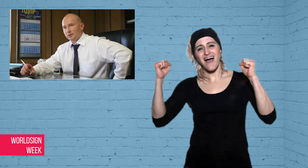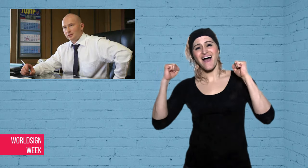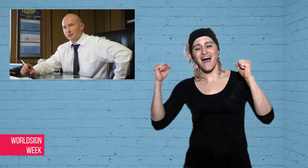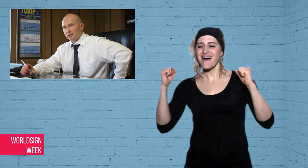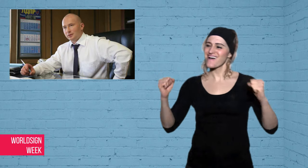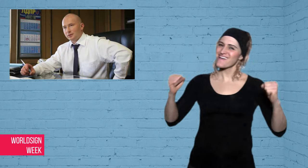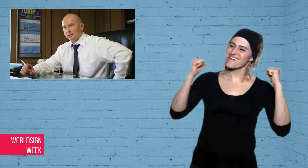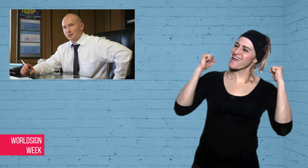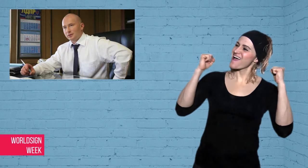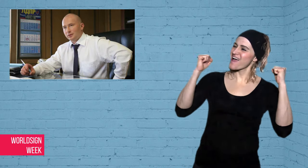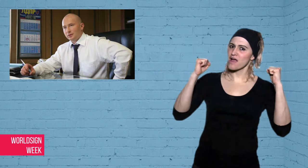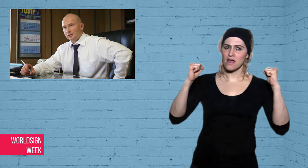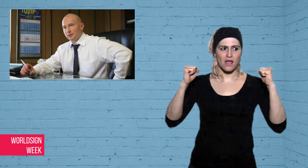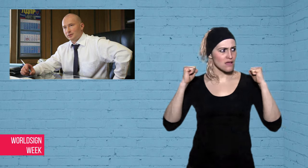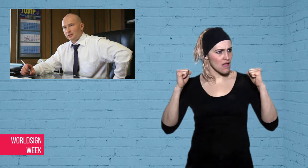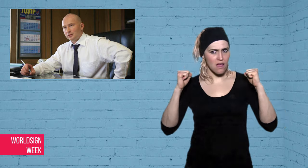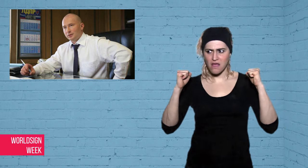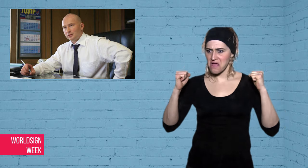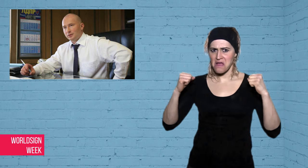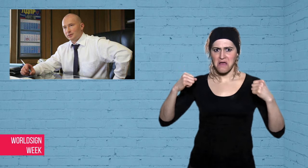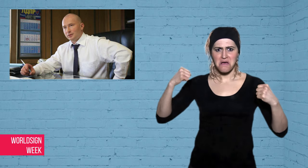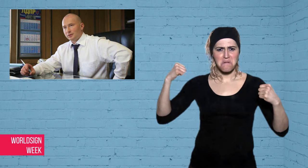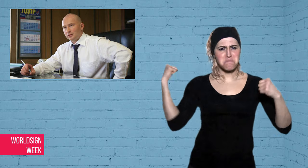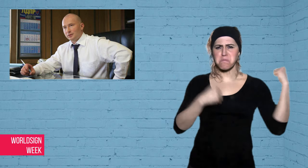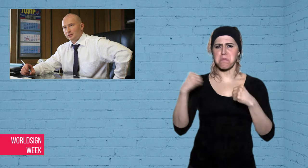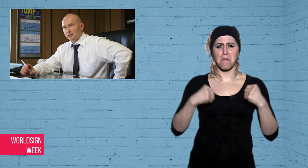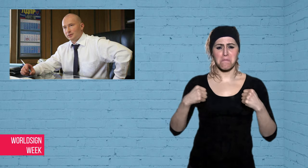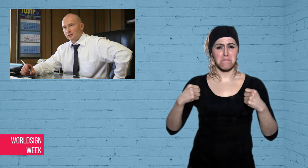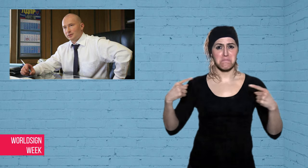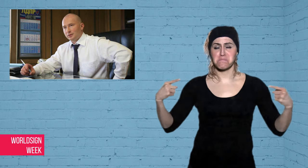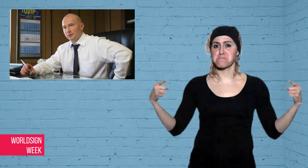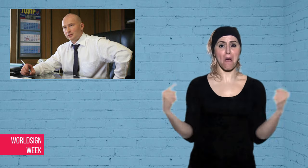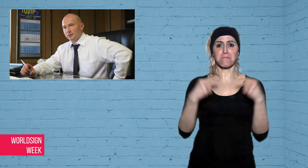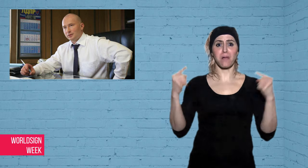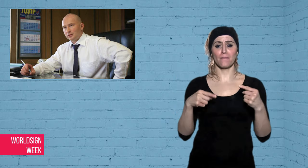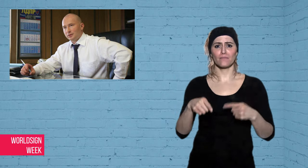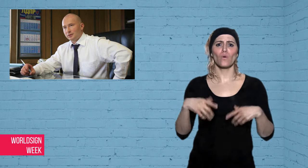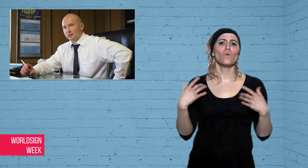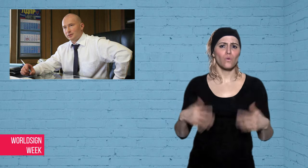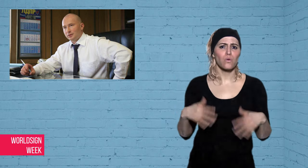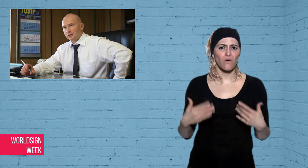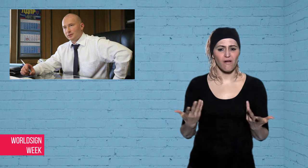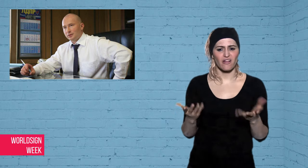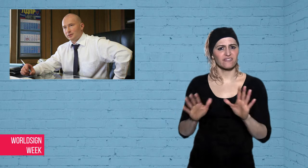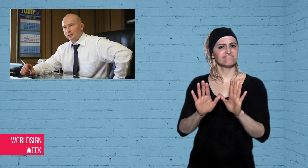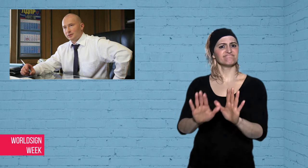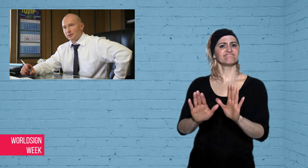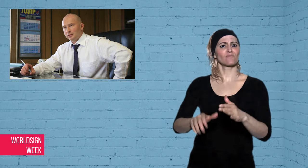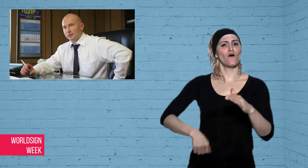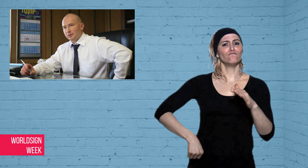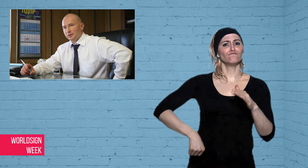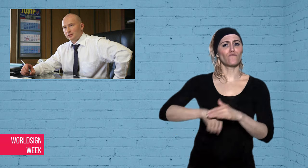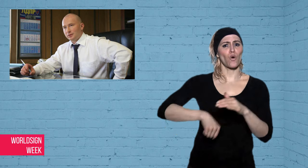Hooliganism has been part of football